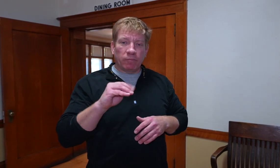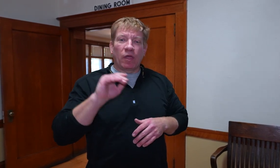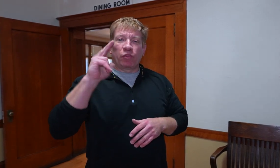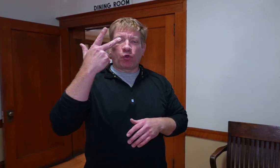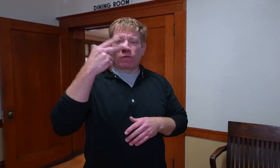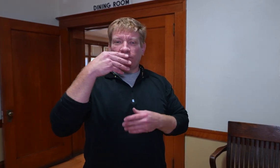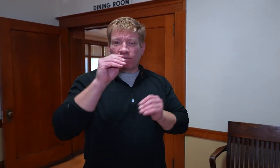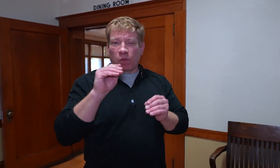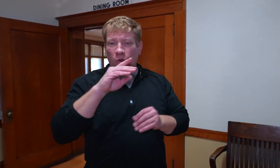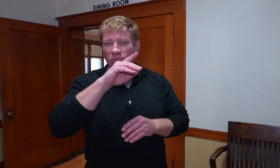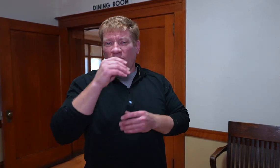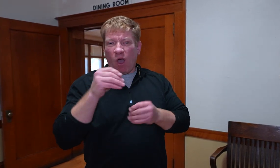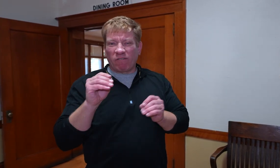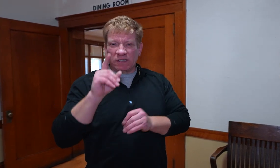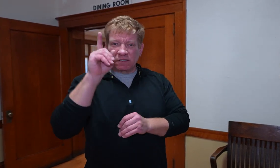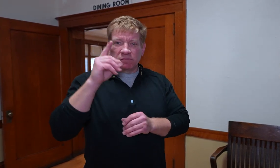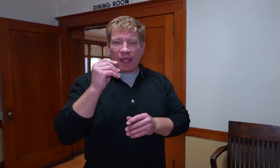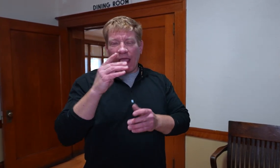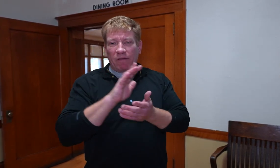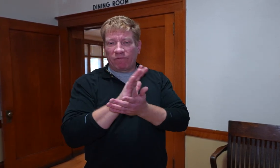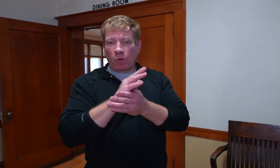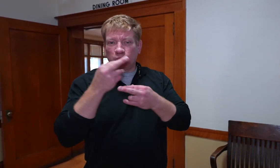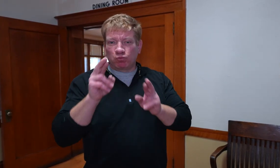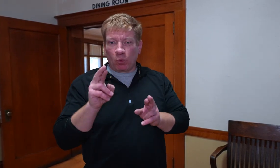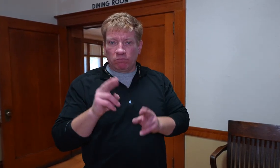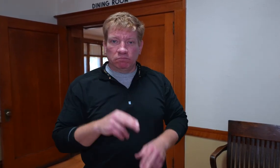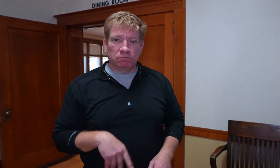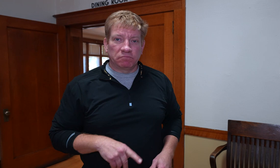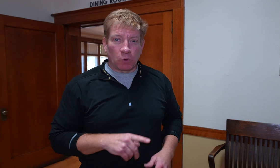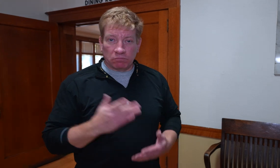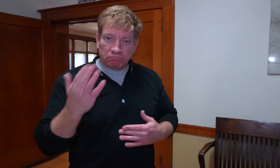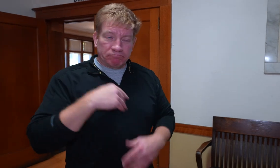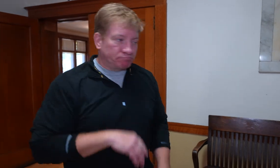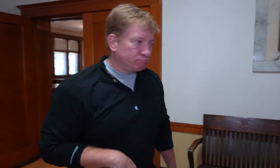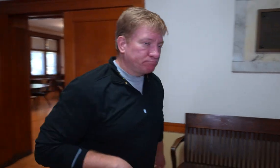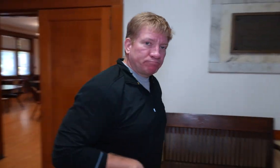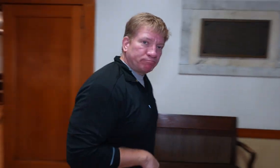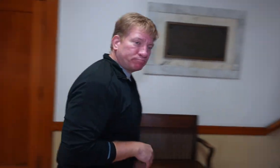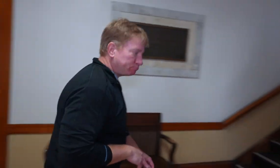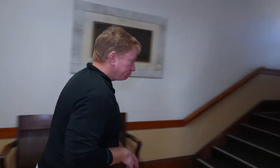and the third floor where there are offices and the film room. Let’s check it out.